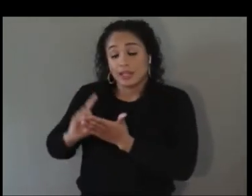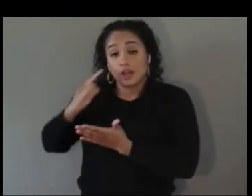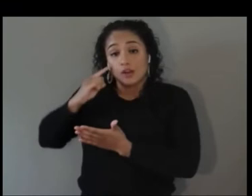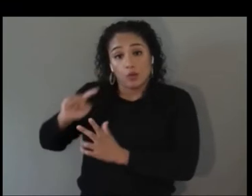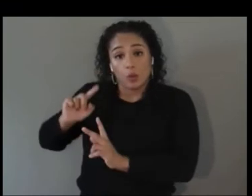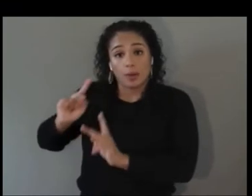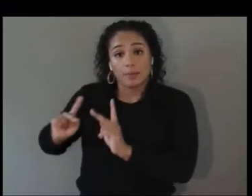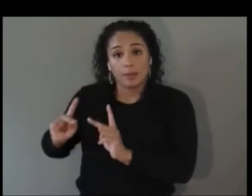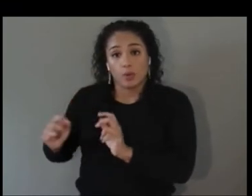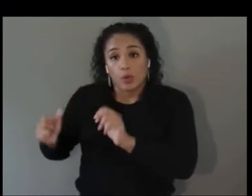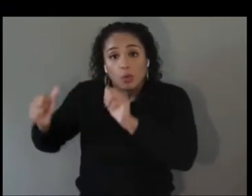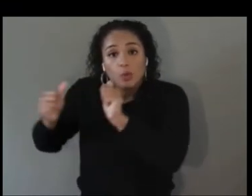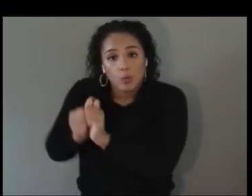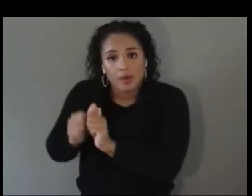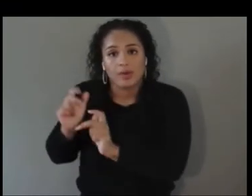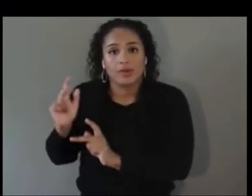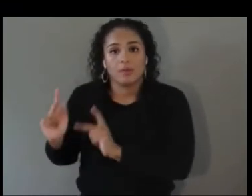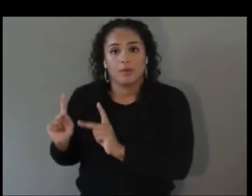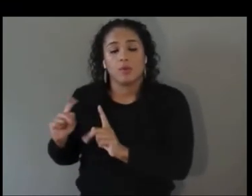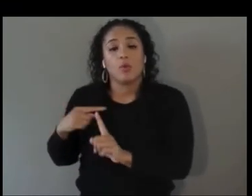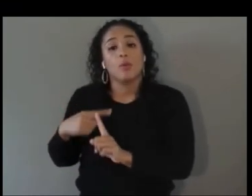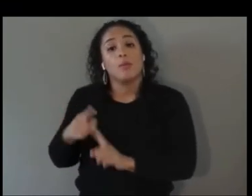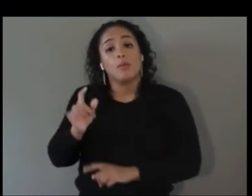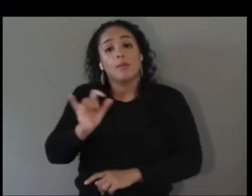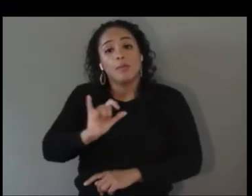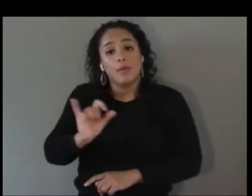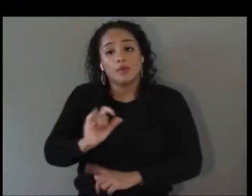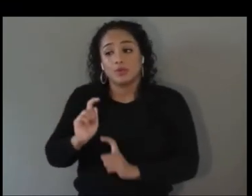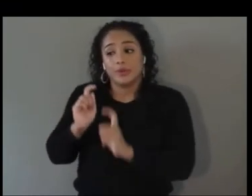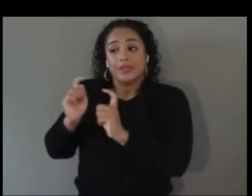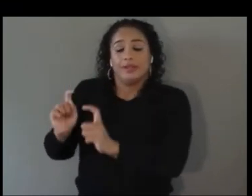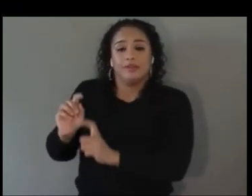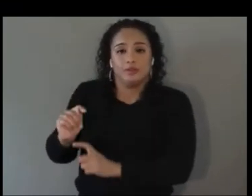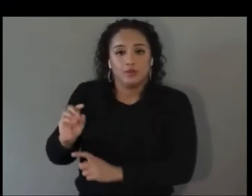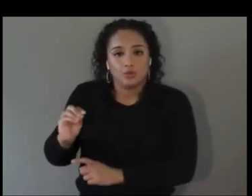in your organization. So I think, you know, if you're going to be building systems on Unreal